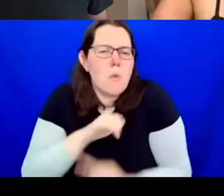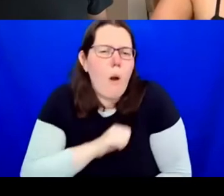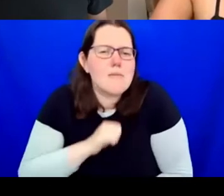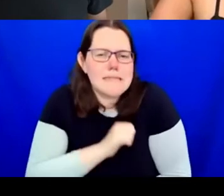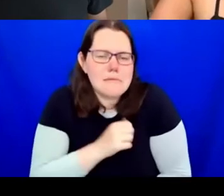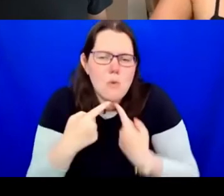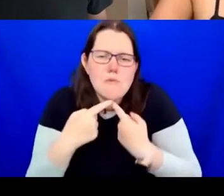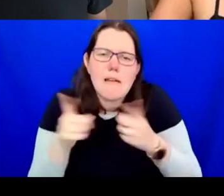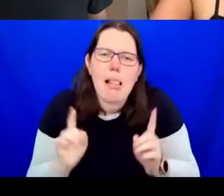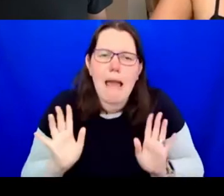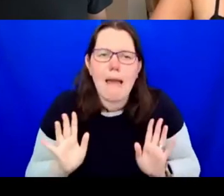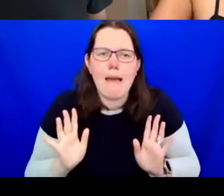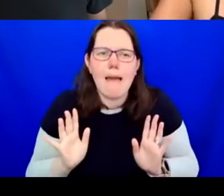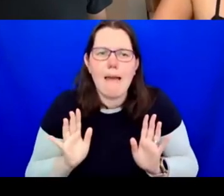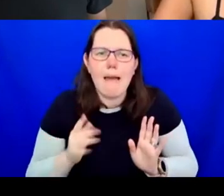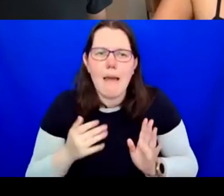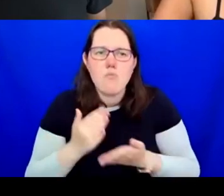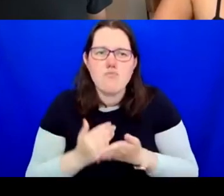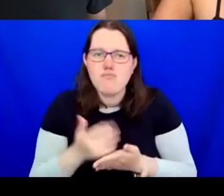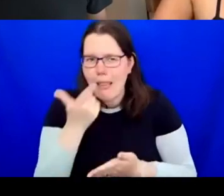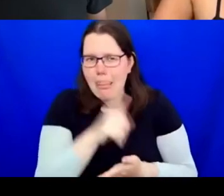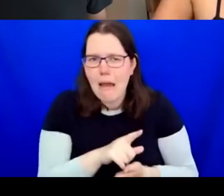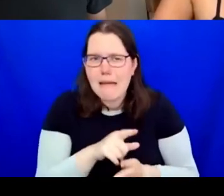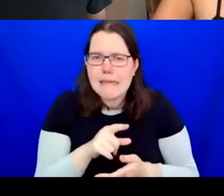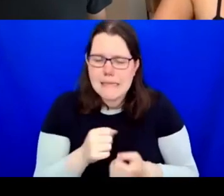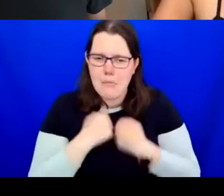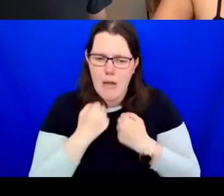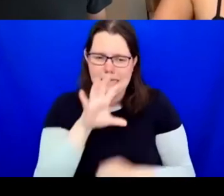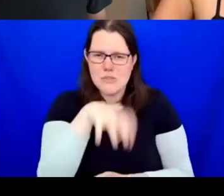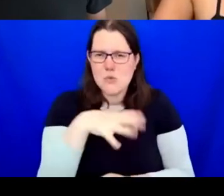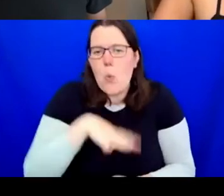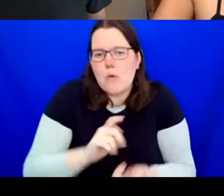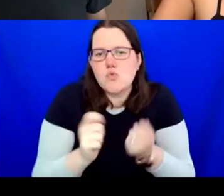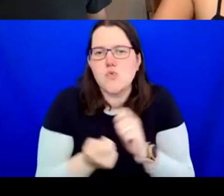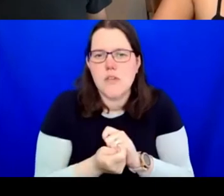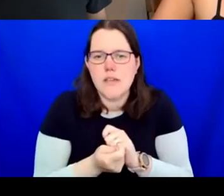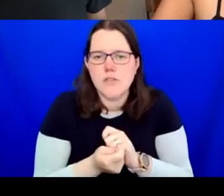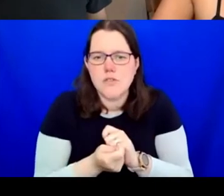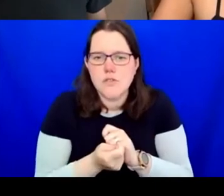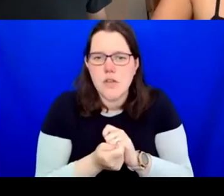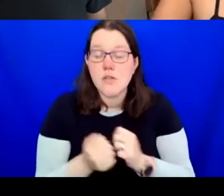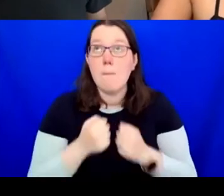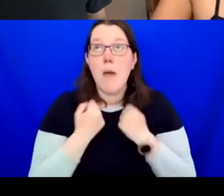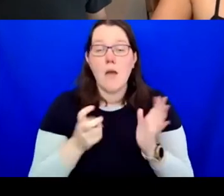So, I was brought in on this three year contract, the strategic direction focuses on ensuring that